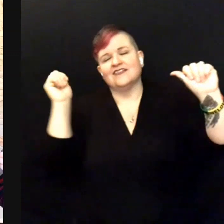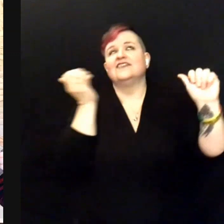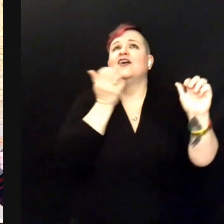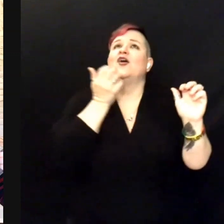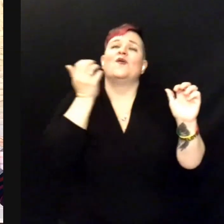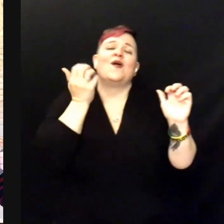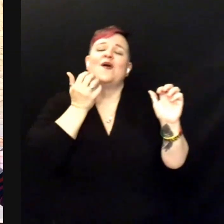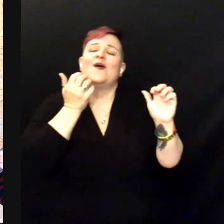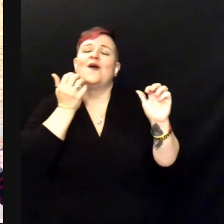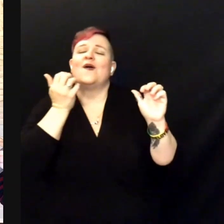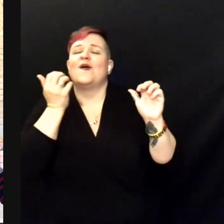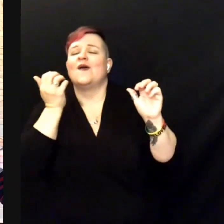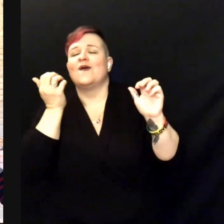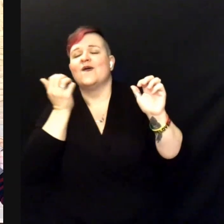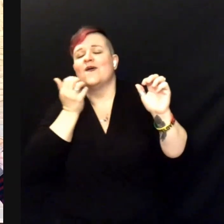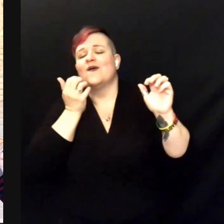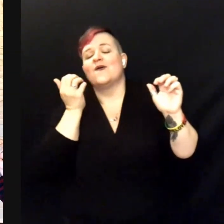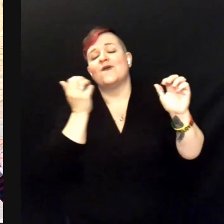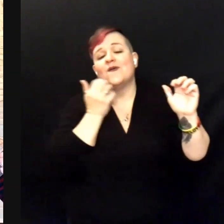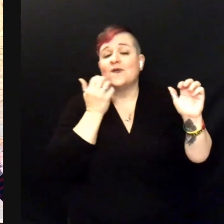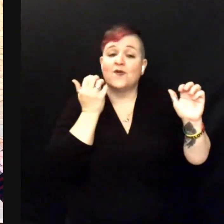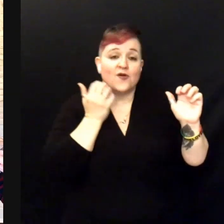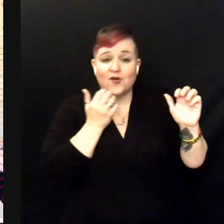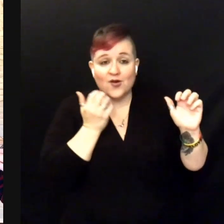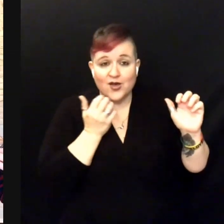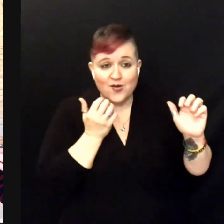Ohhhhhhh